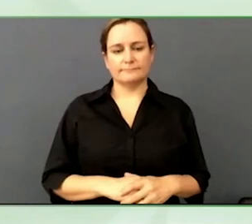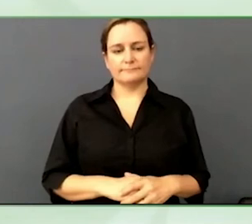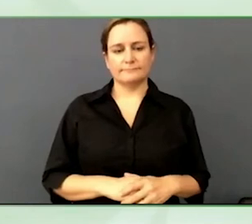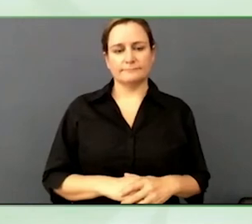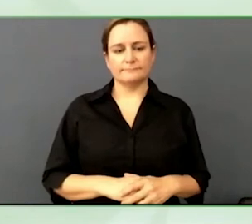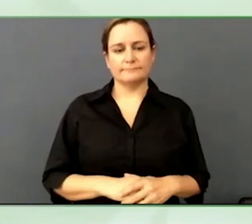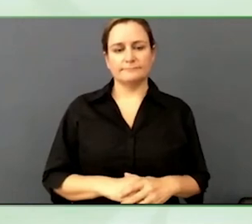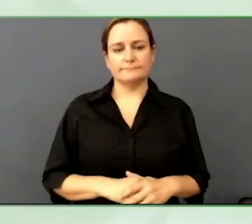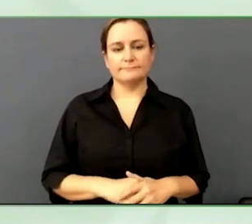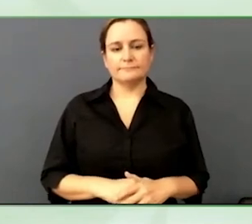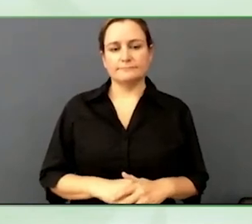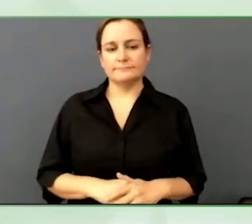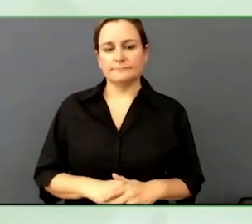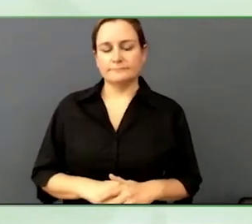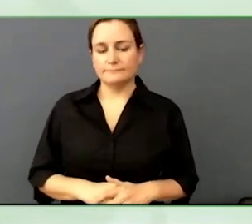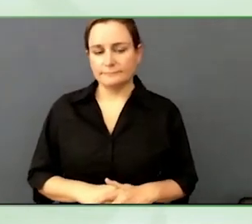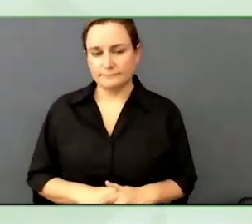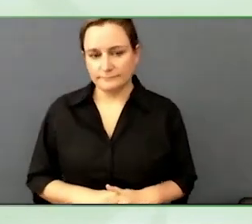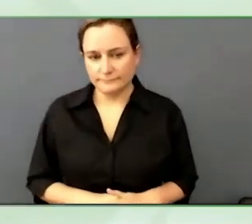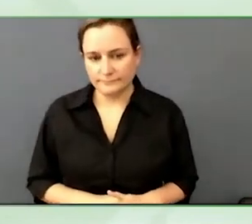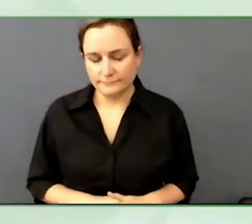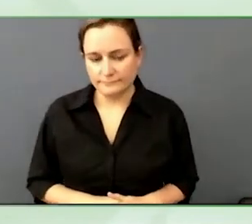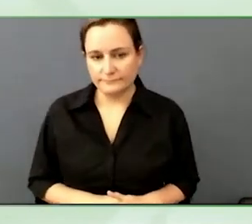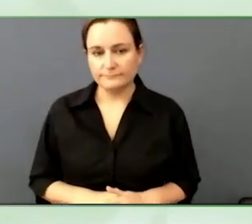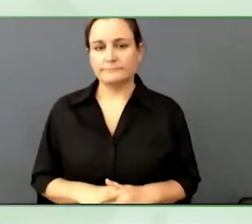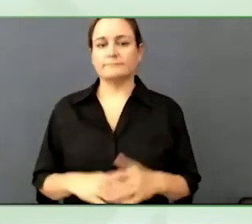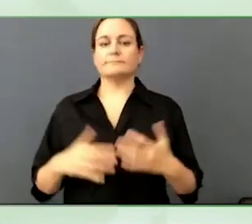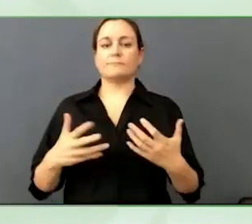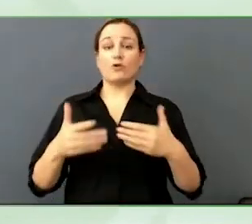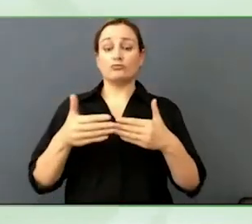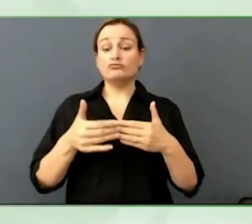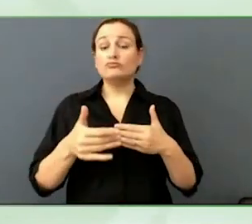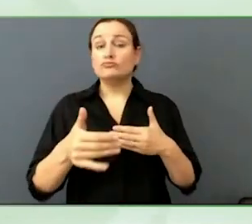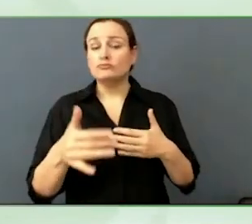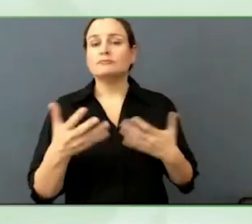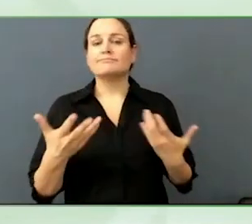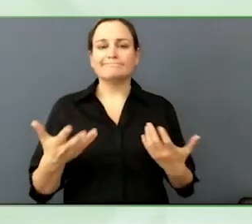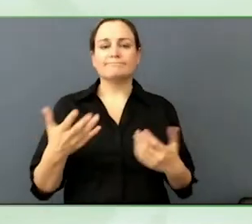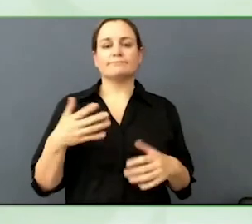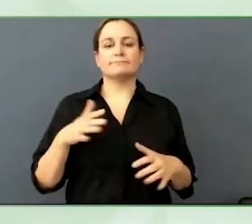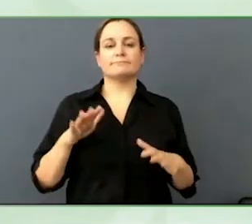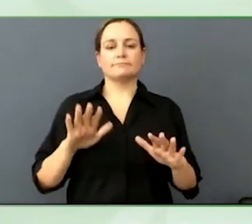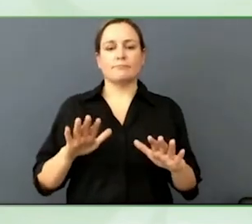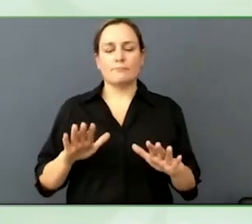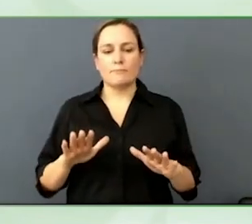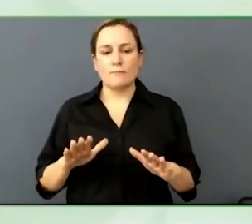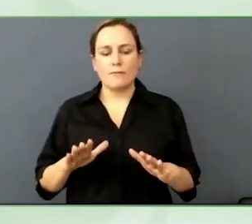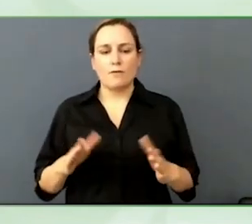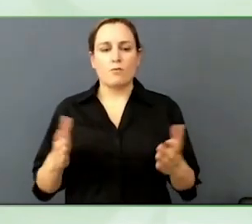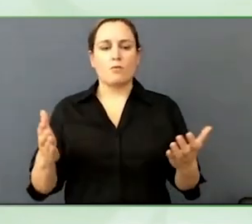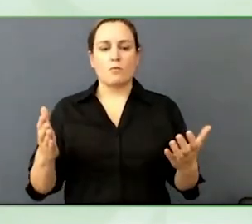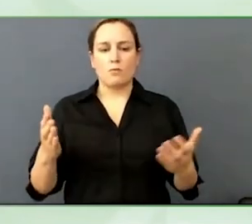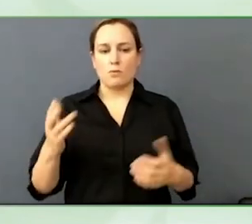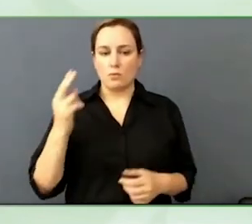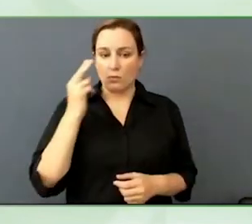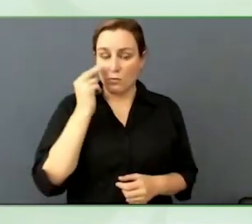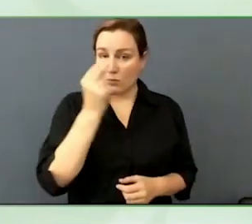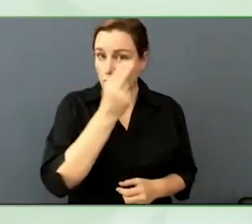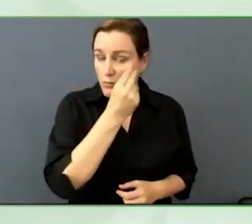description, how can we make that more scalable and a better experience for the consumer?